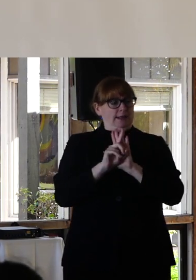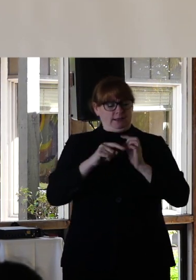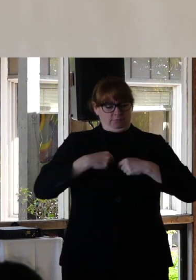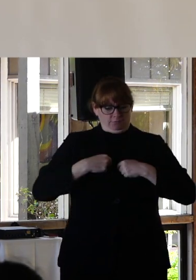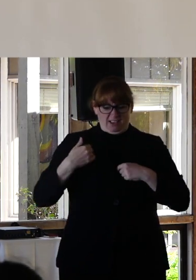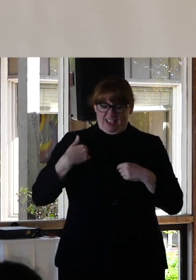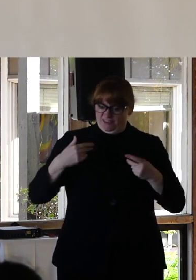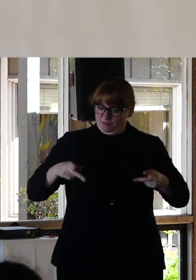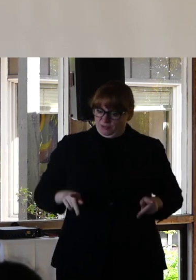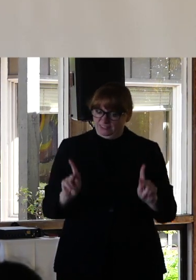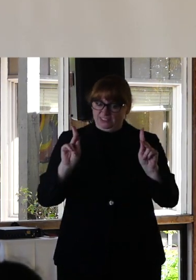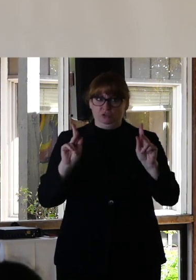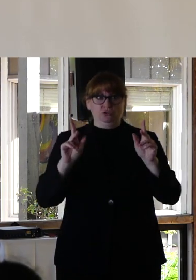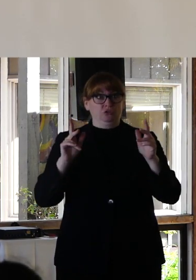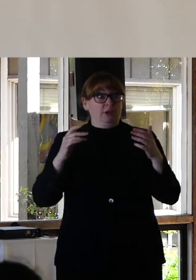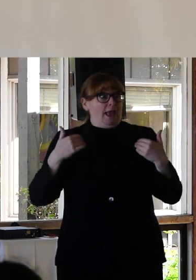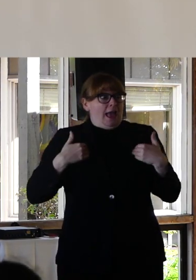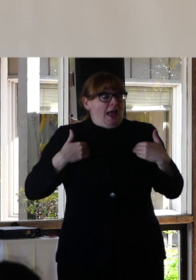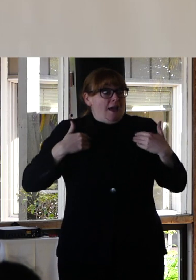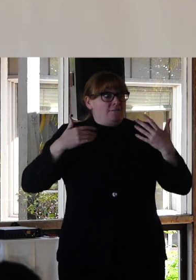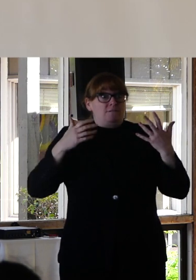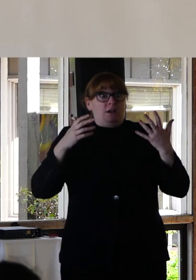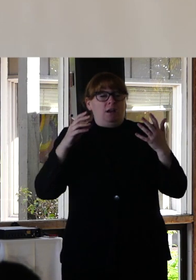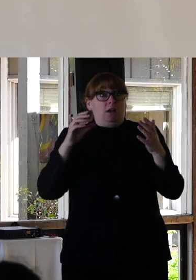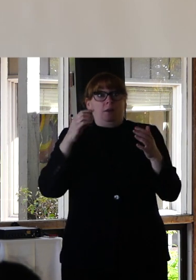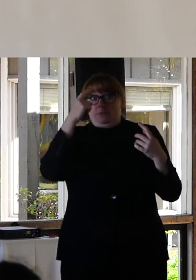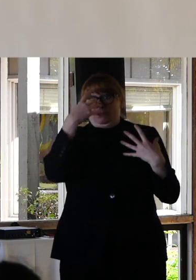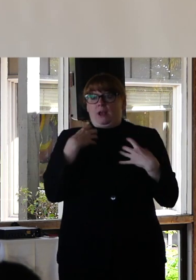mental healthcare because we need to recognize that as absolutely a privilege.